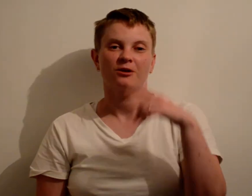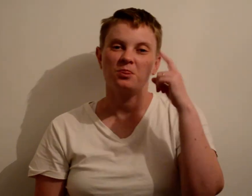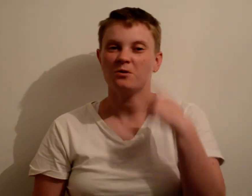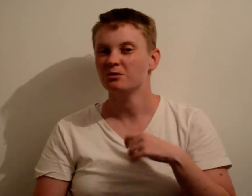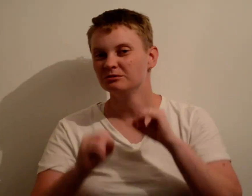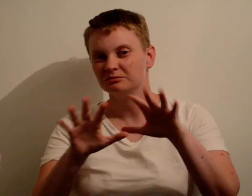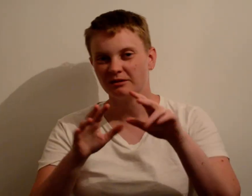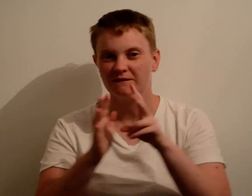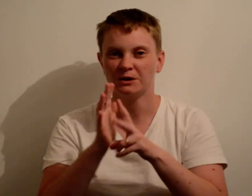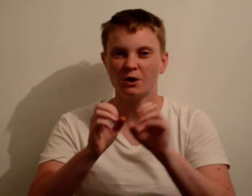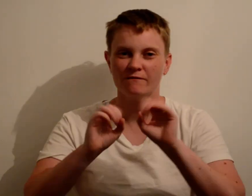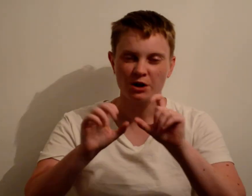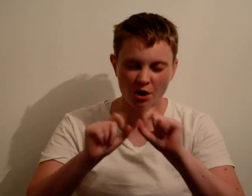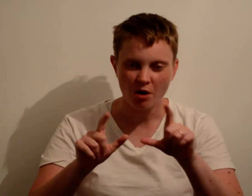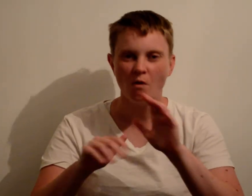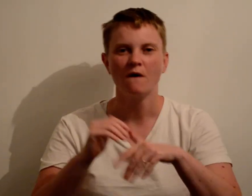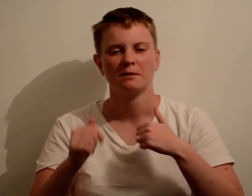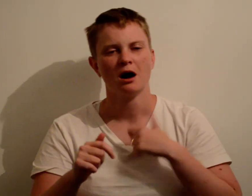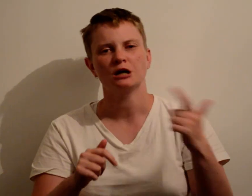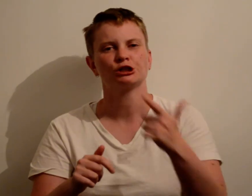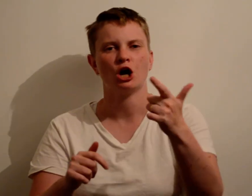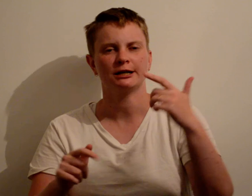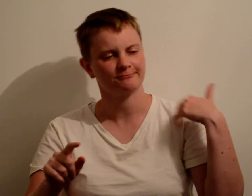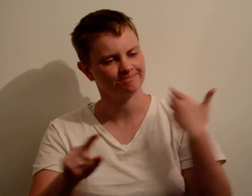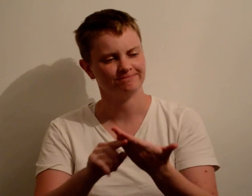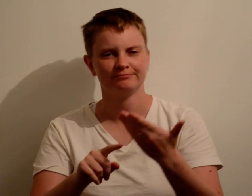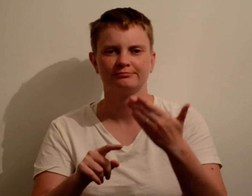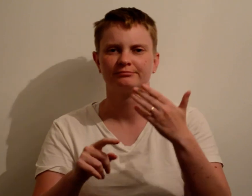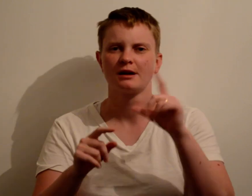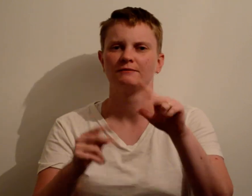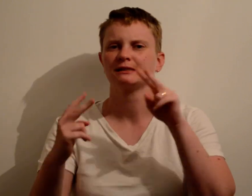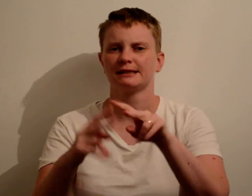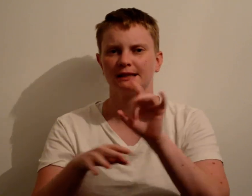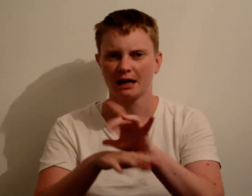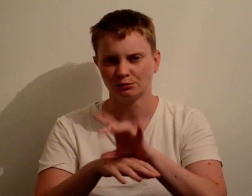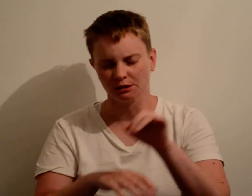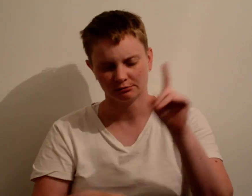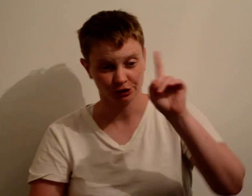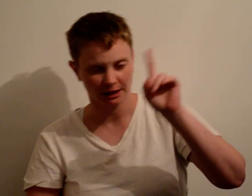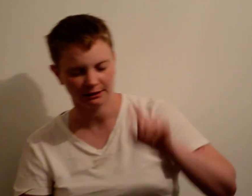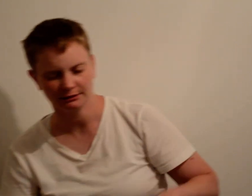I thought I’d put up a video blog about my journey after I saw my counsellor today.